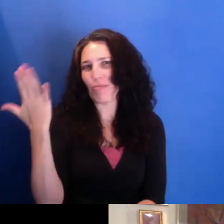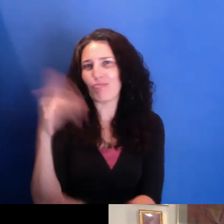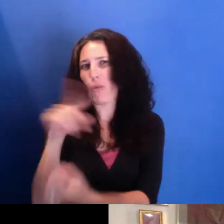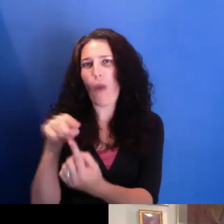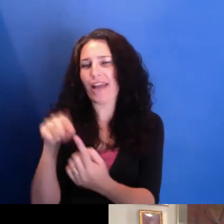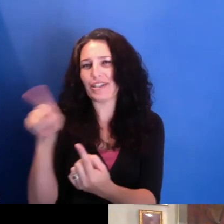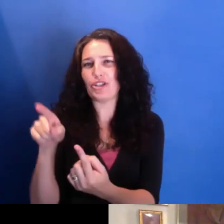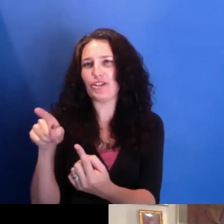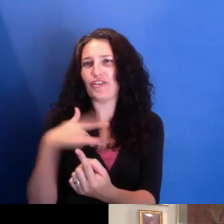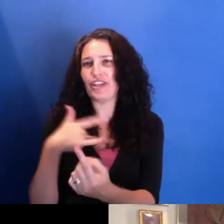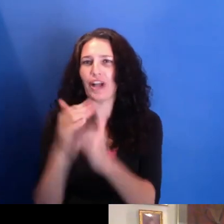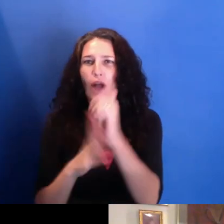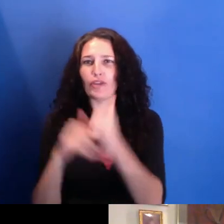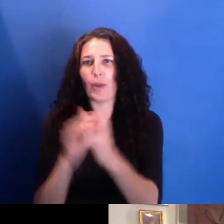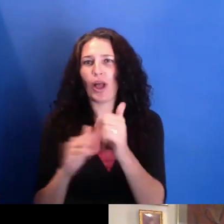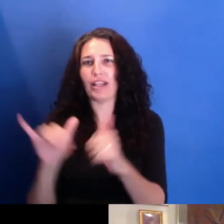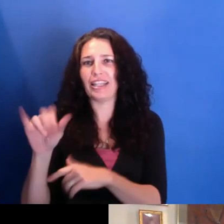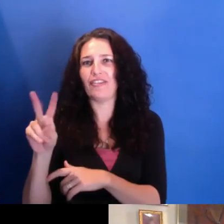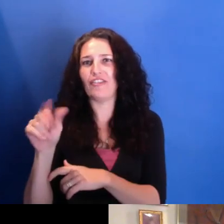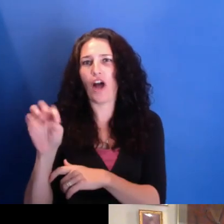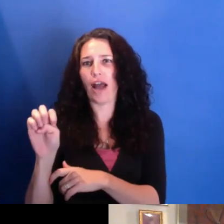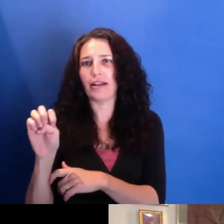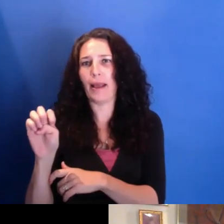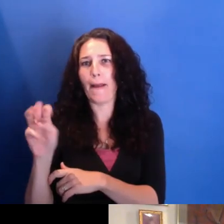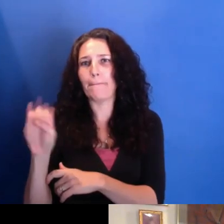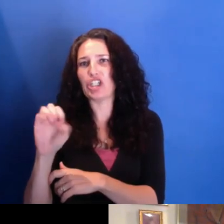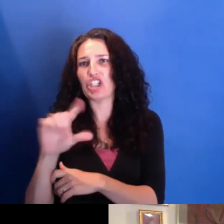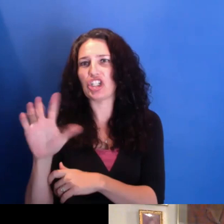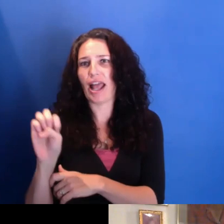Well, I think-- well, the Shirleys, firstly-- for me, the Shirleys are--